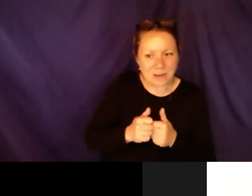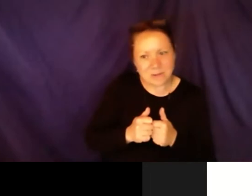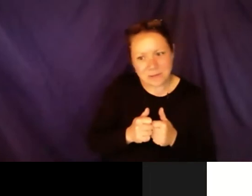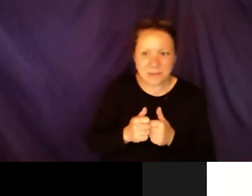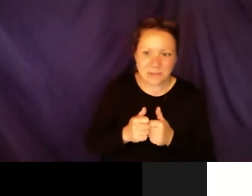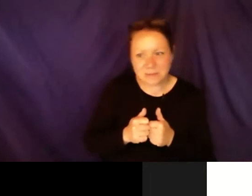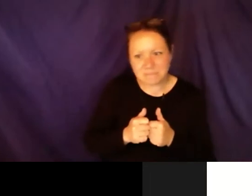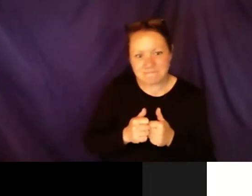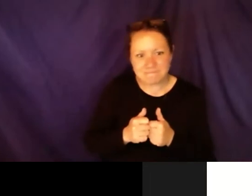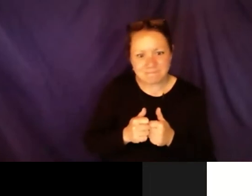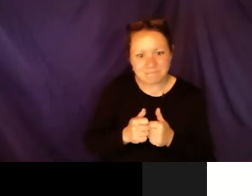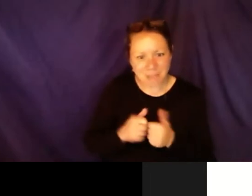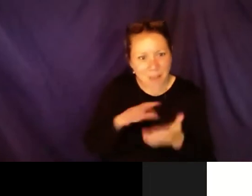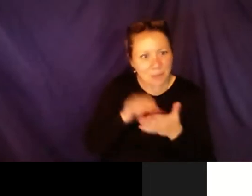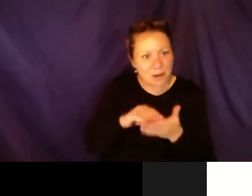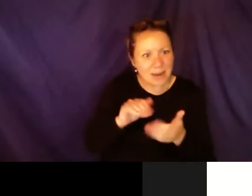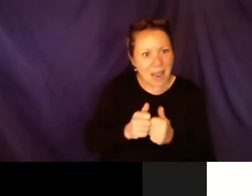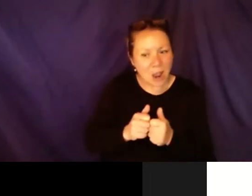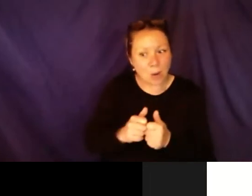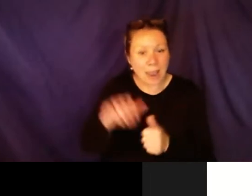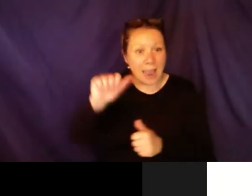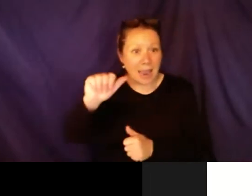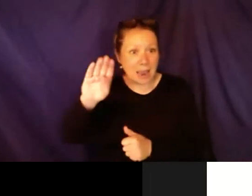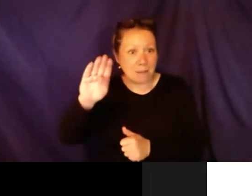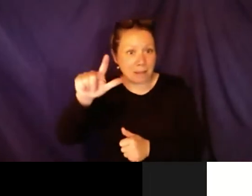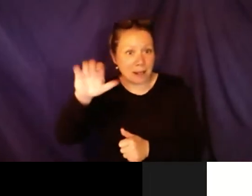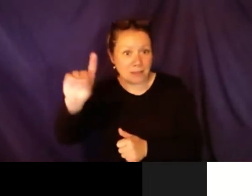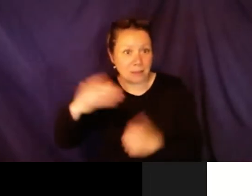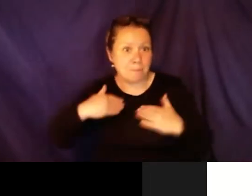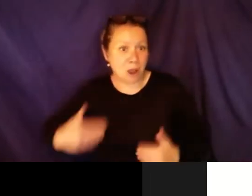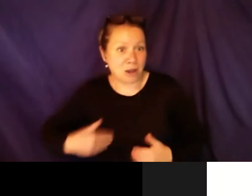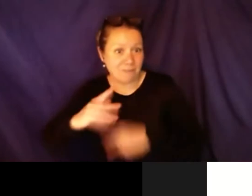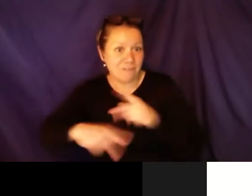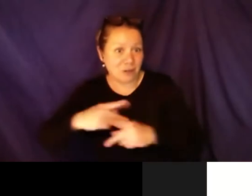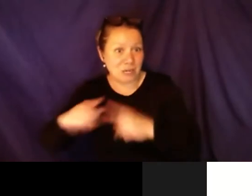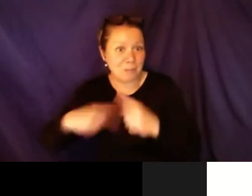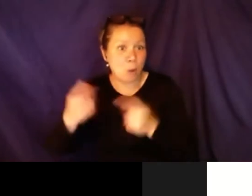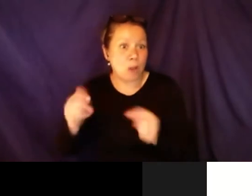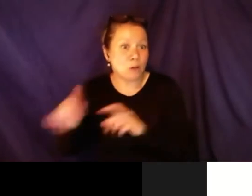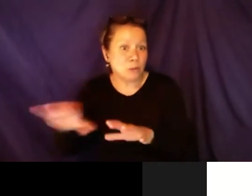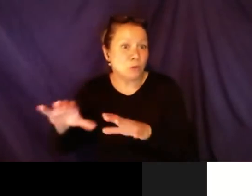myself represented in at